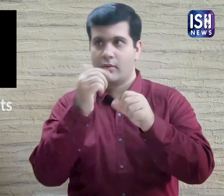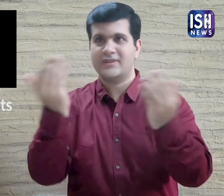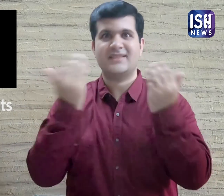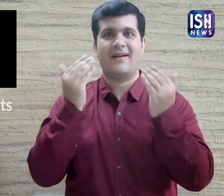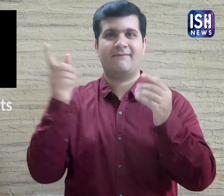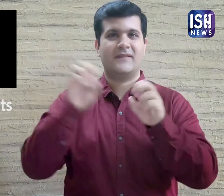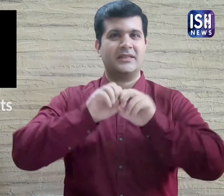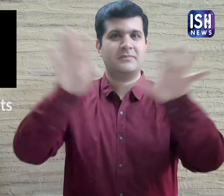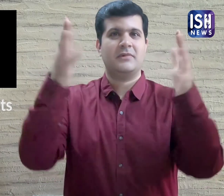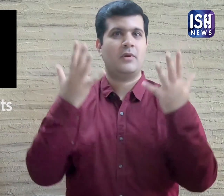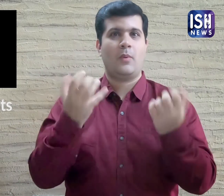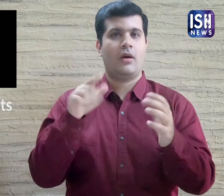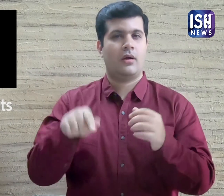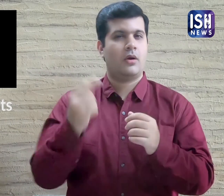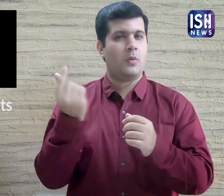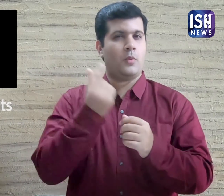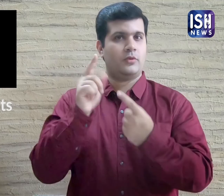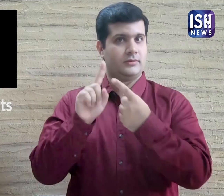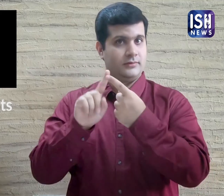This ensures safety and limits the spread.